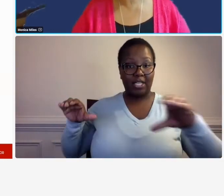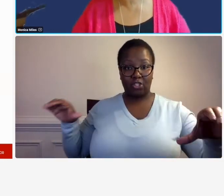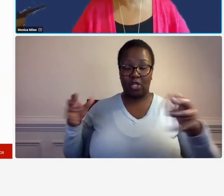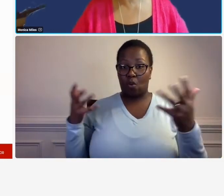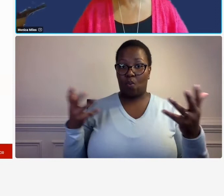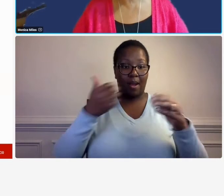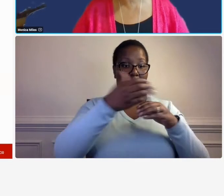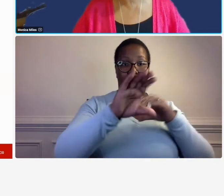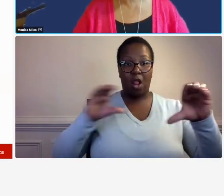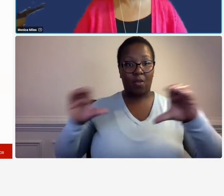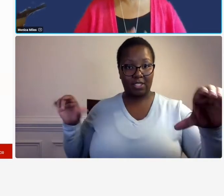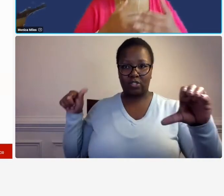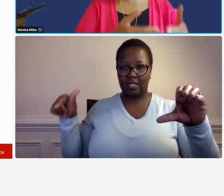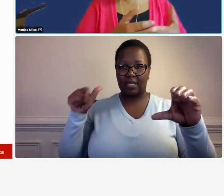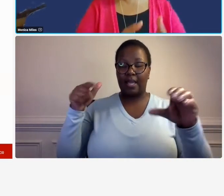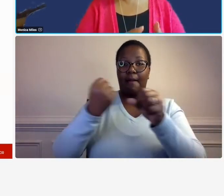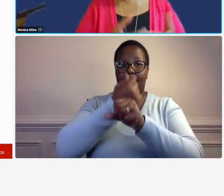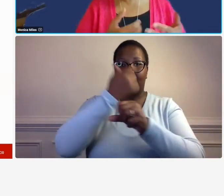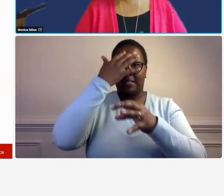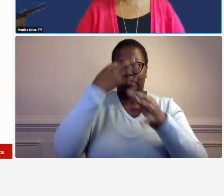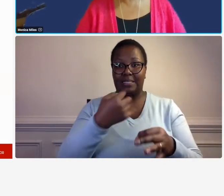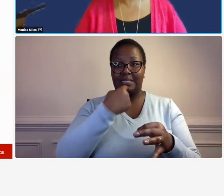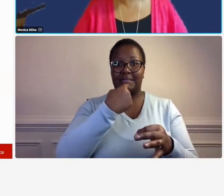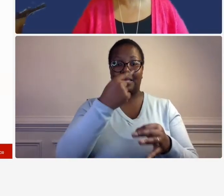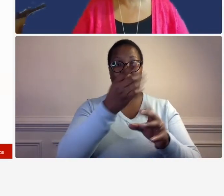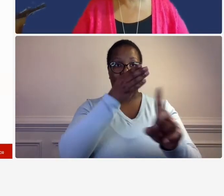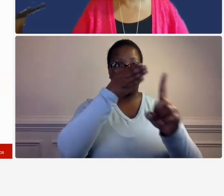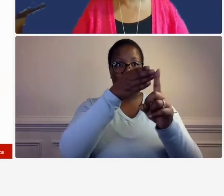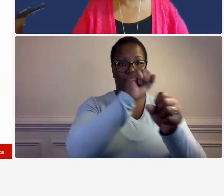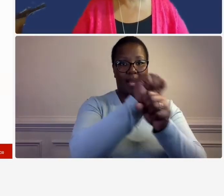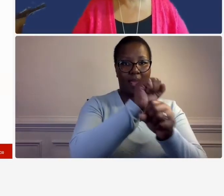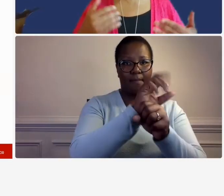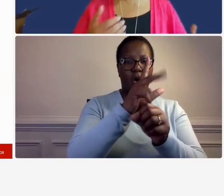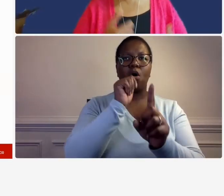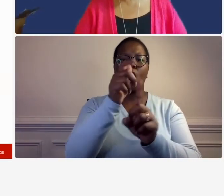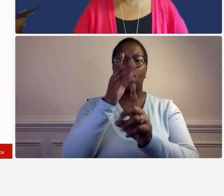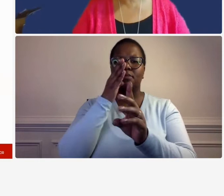be making the basic decision is this direct labor or is it indirect labor now the second allocation